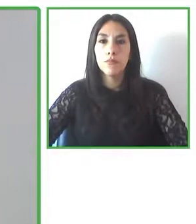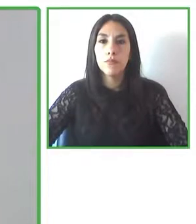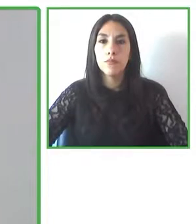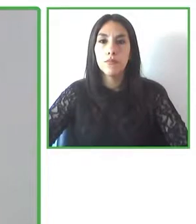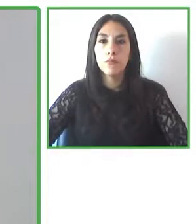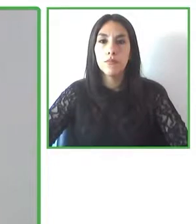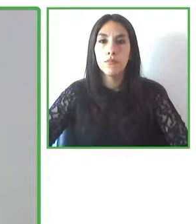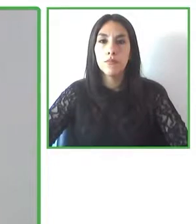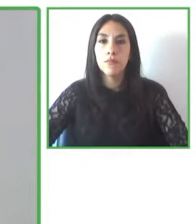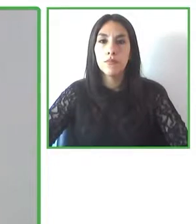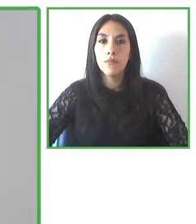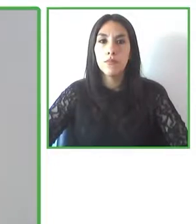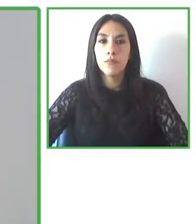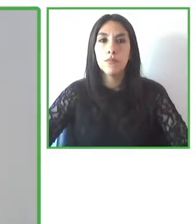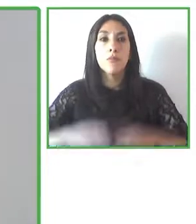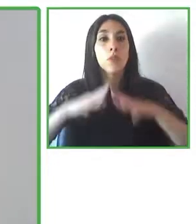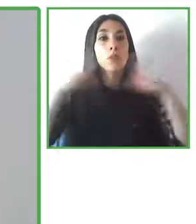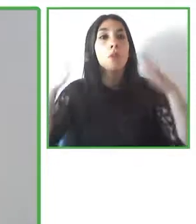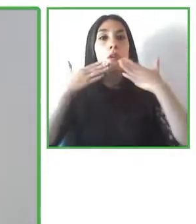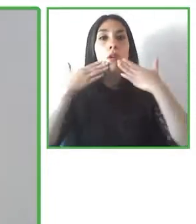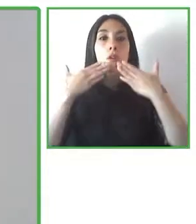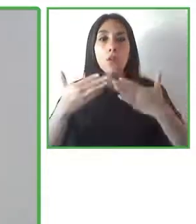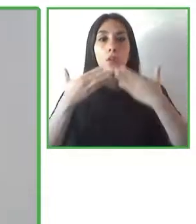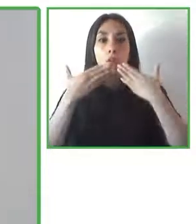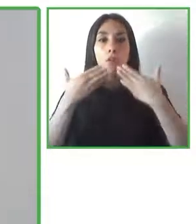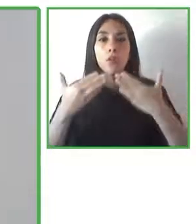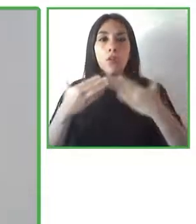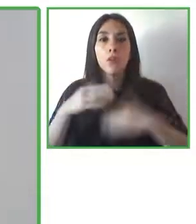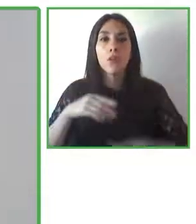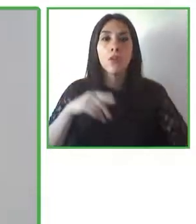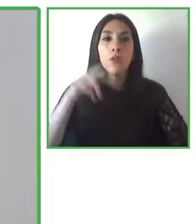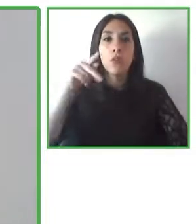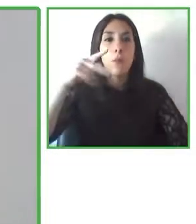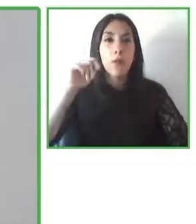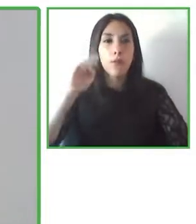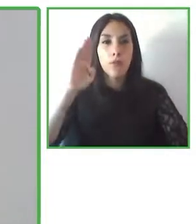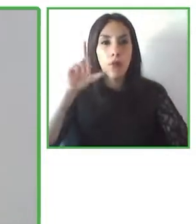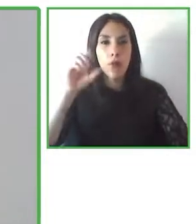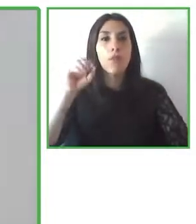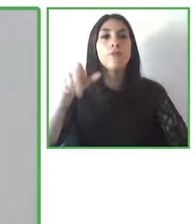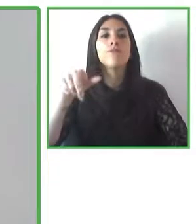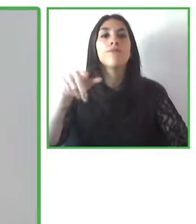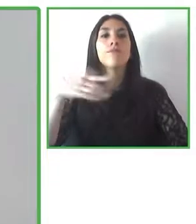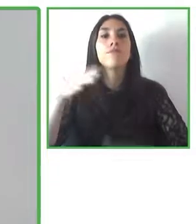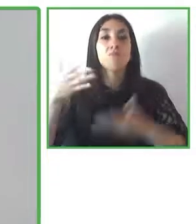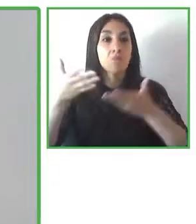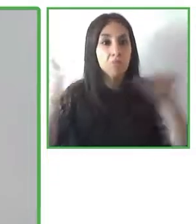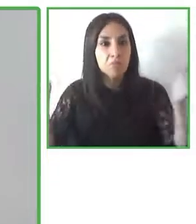Thank you very much, Pablo, for the presentation and my co-panellists I'm very happy to be here